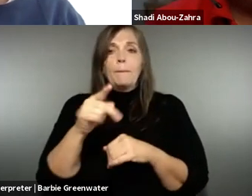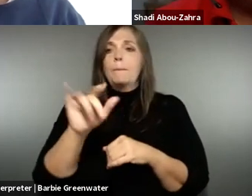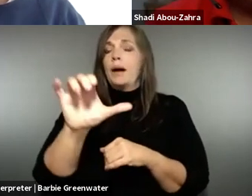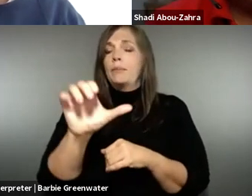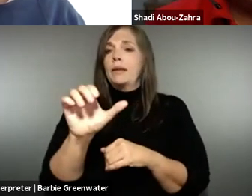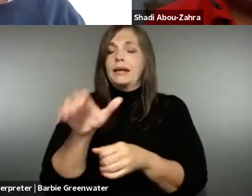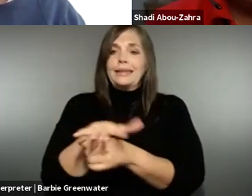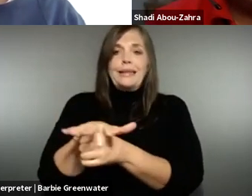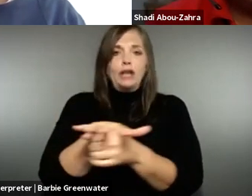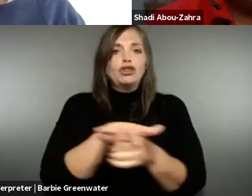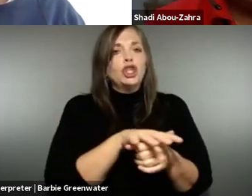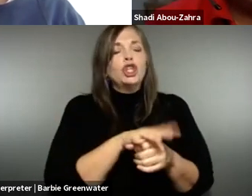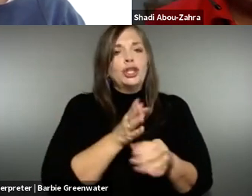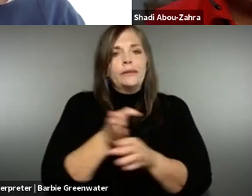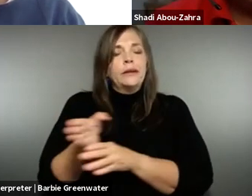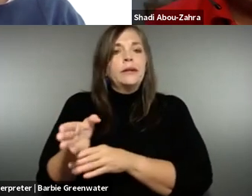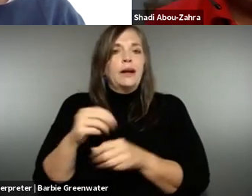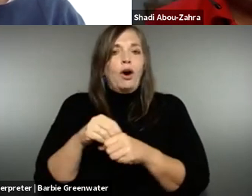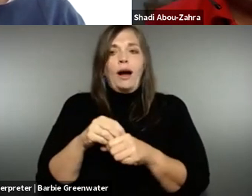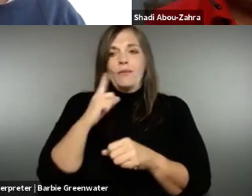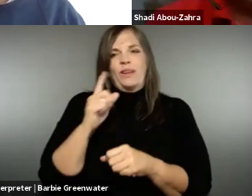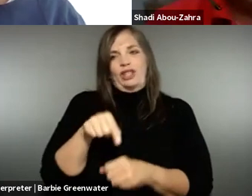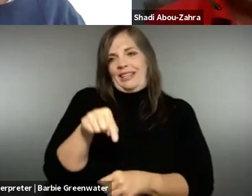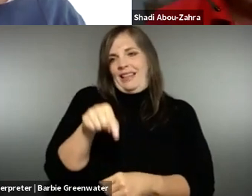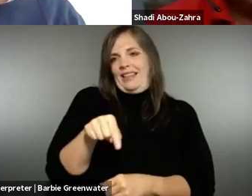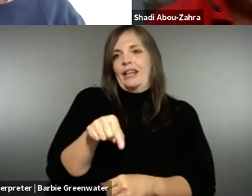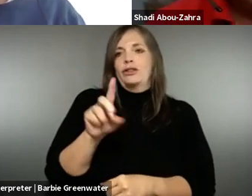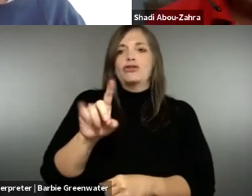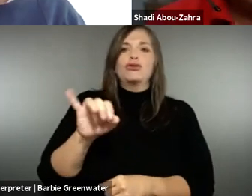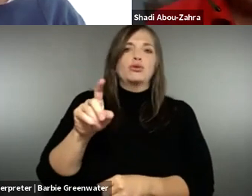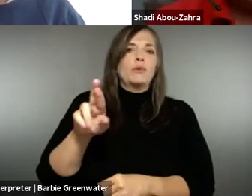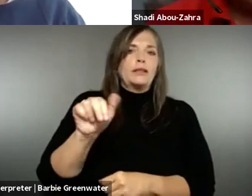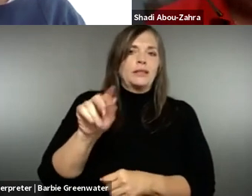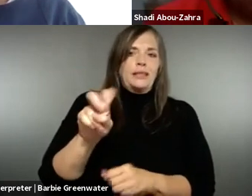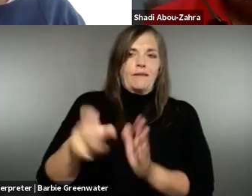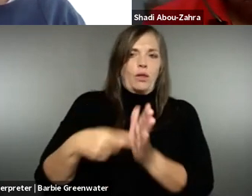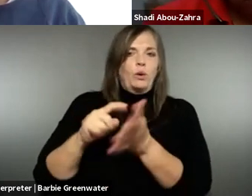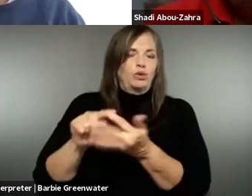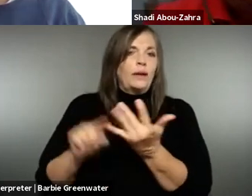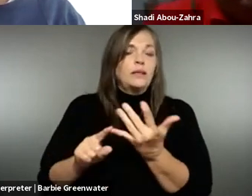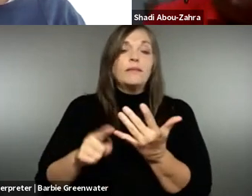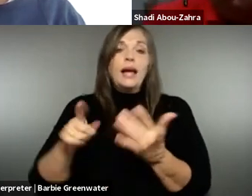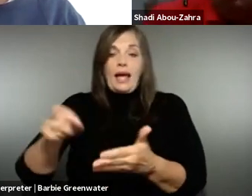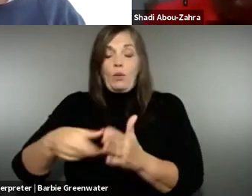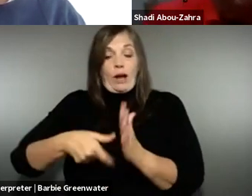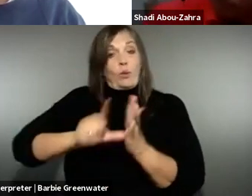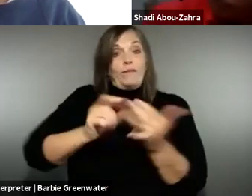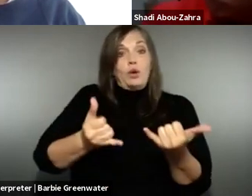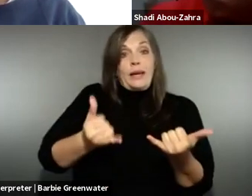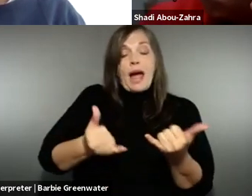accessibility in public sector websites, which is, of course, what we are focused on with web accessibility directive.